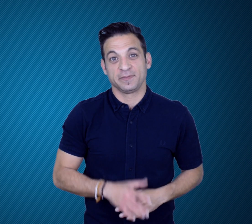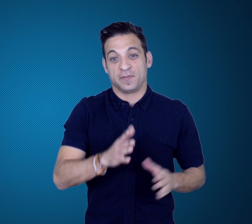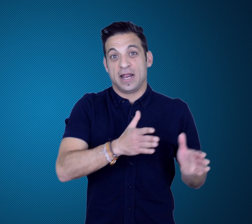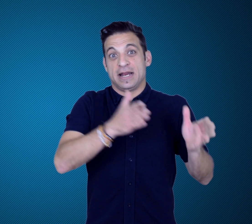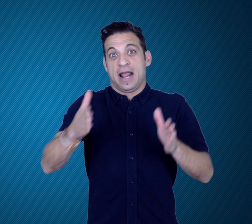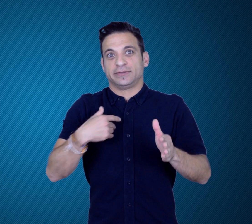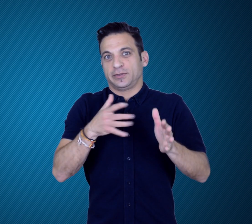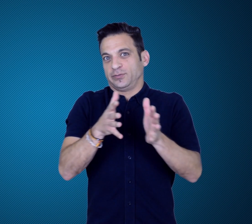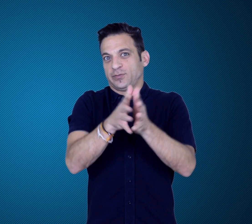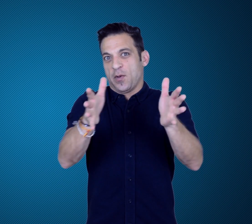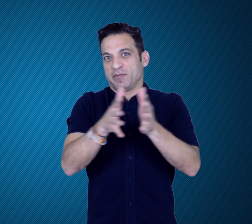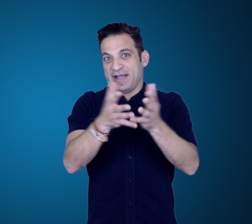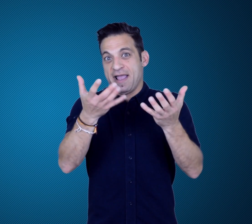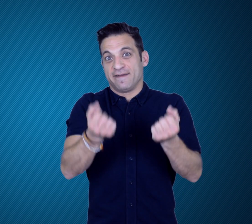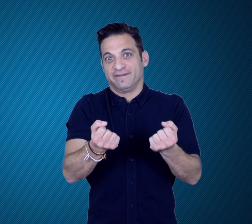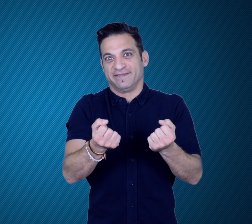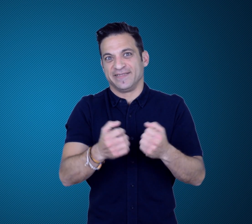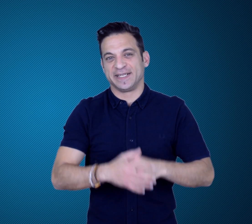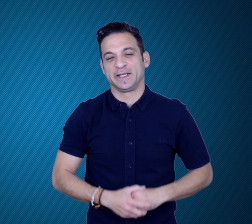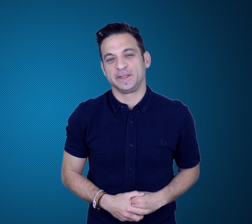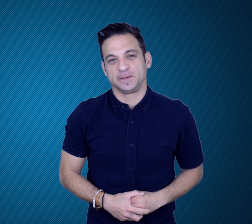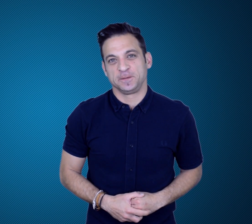Next Story!